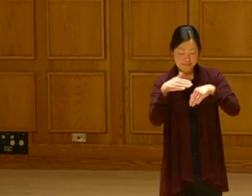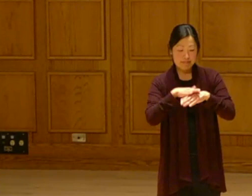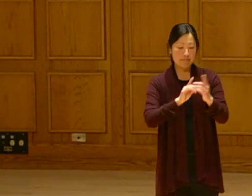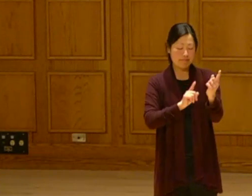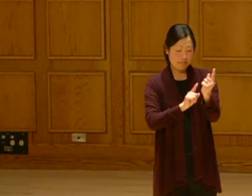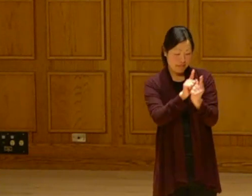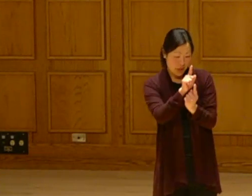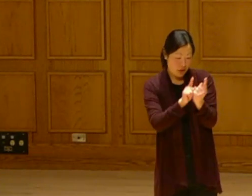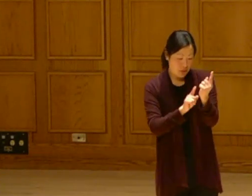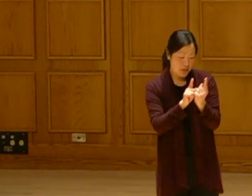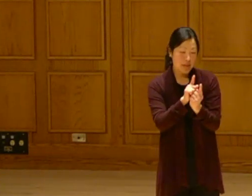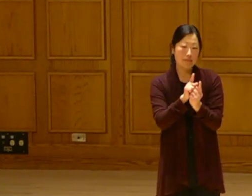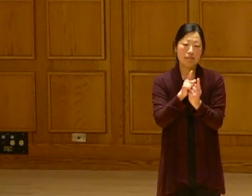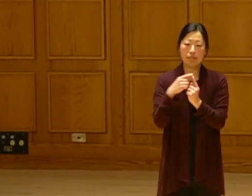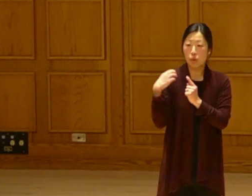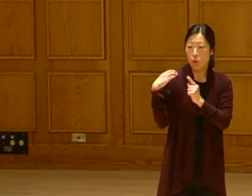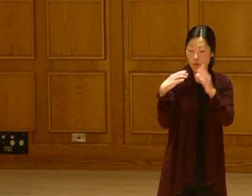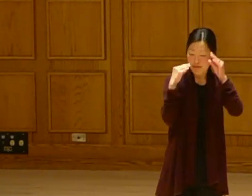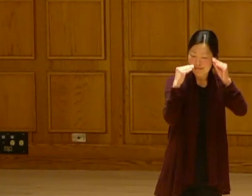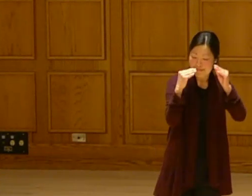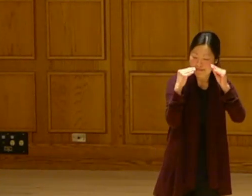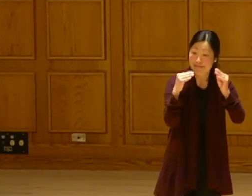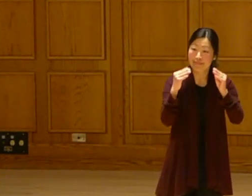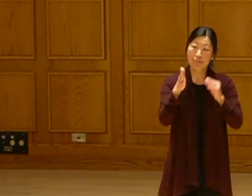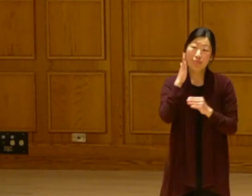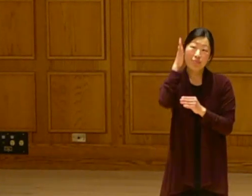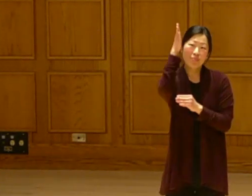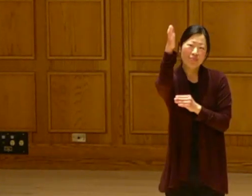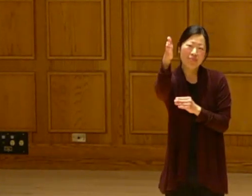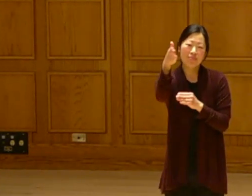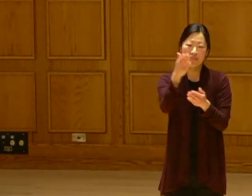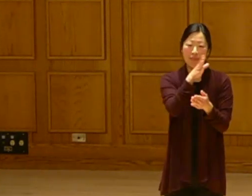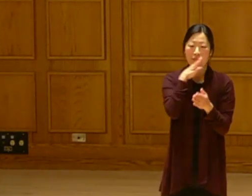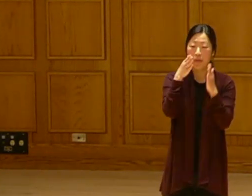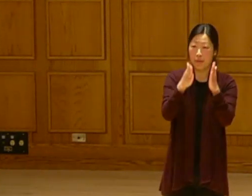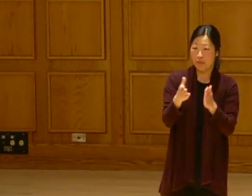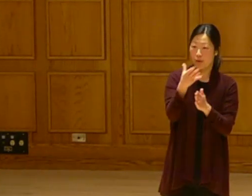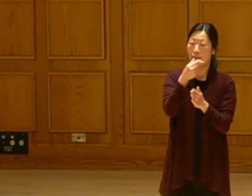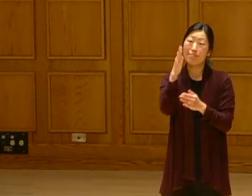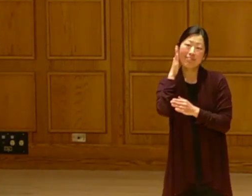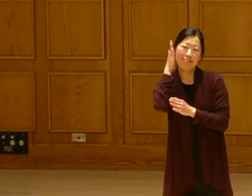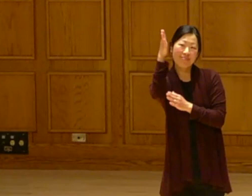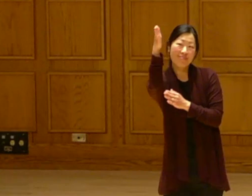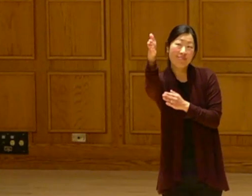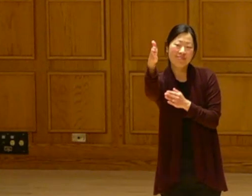mentoring and coaching, aspiring farmers, and the aspiring chefs,